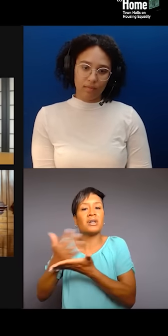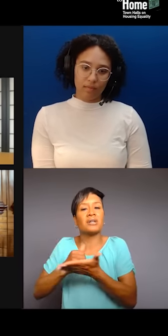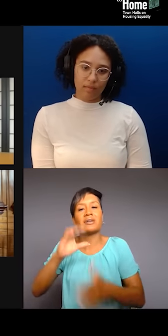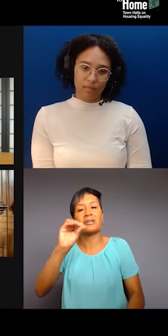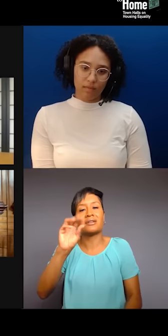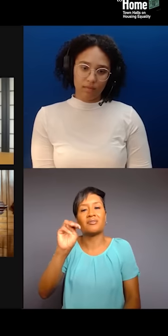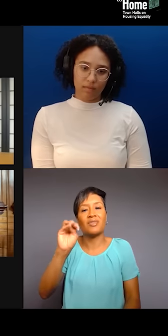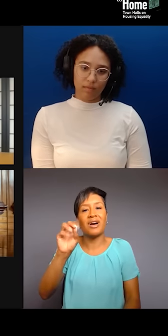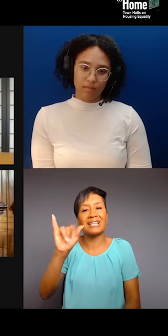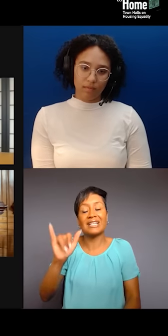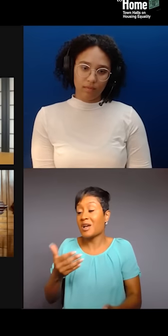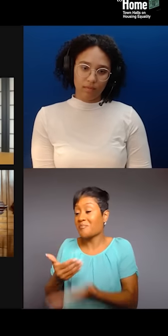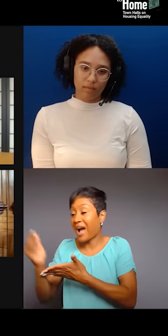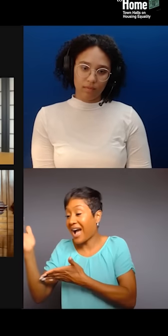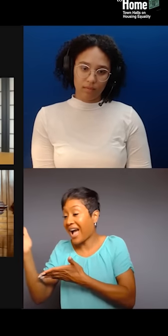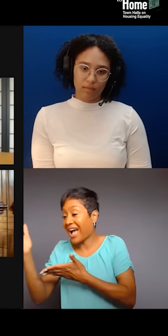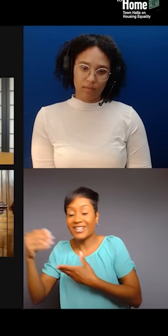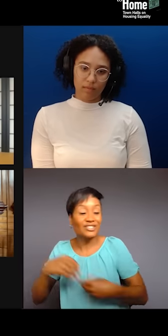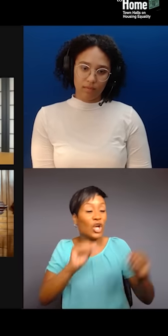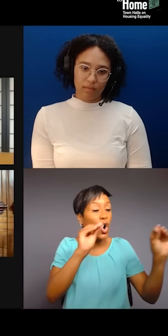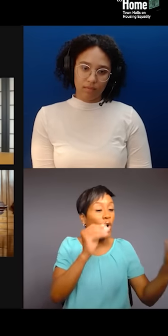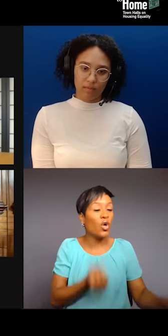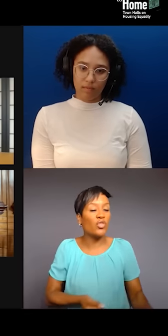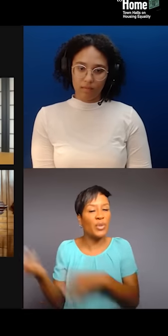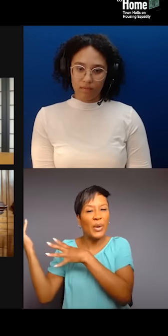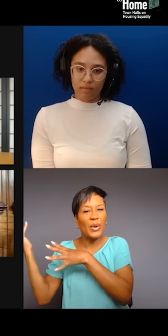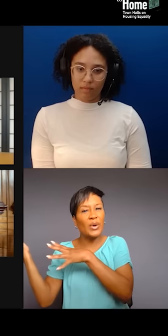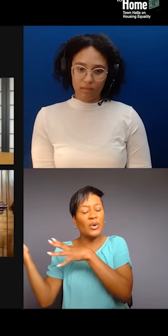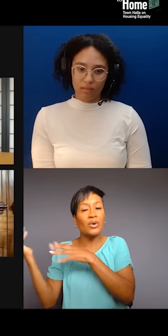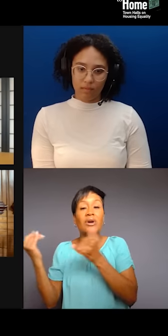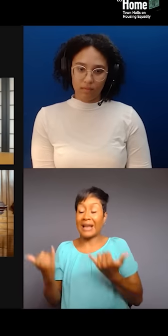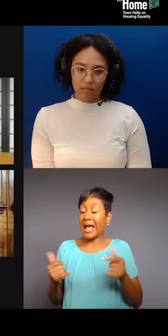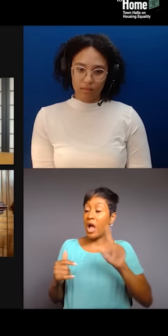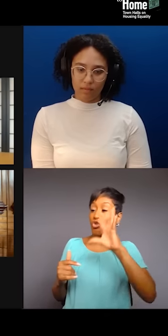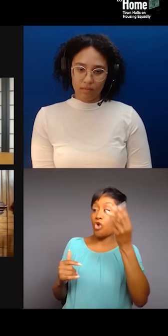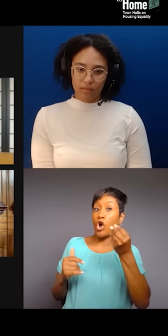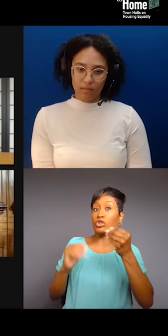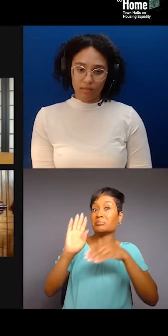When corporations and institutions benefit from Black and indigenous cultural genius,